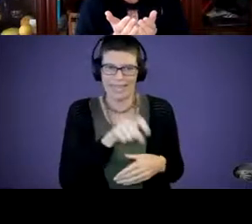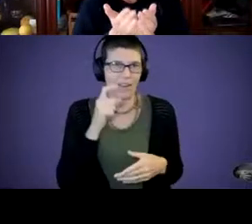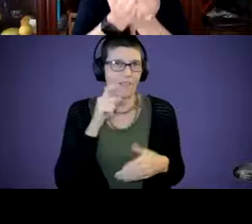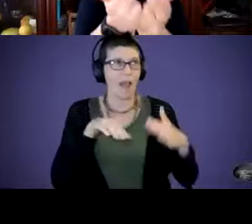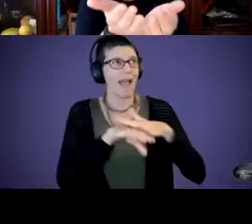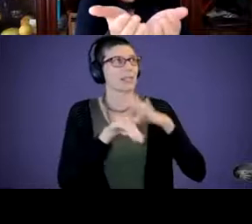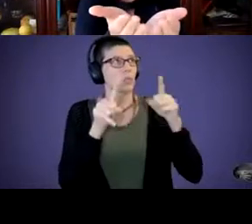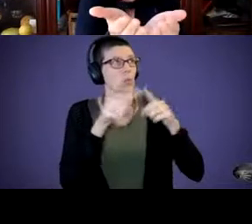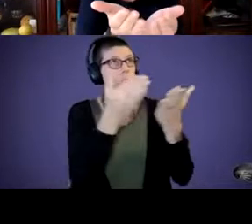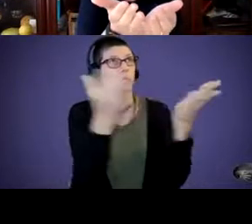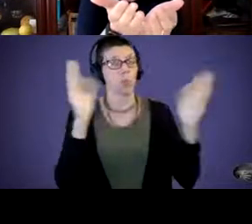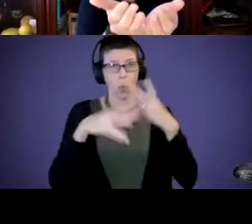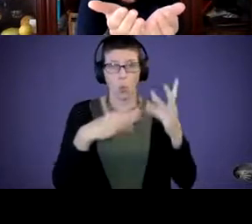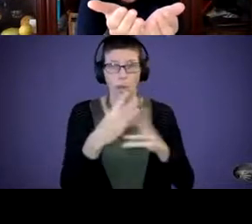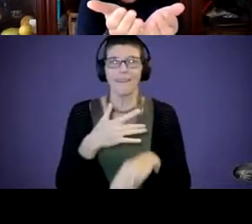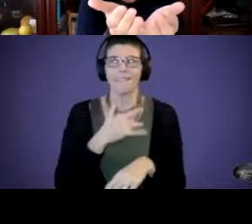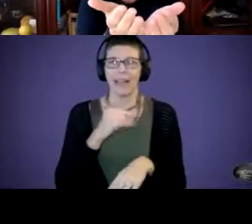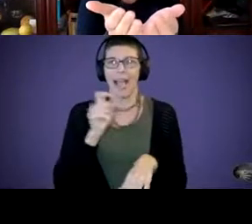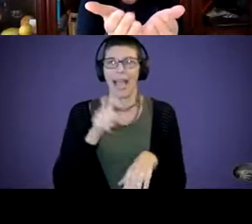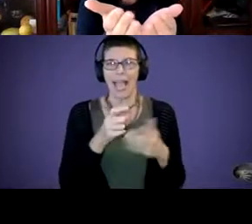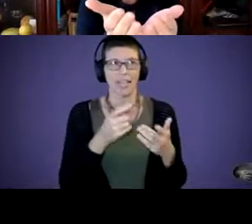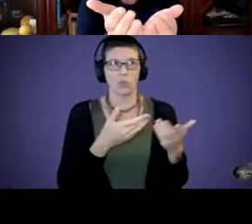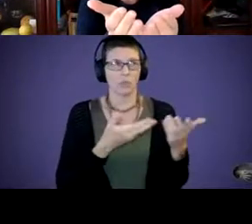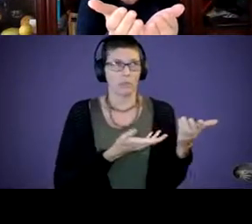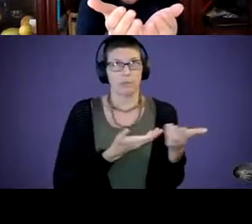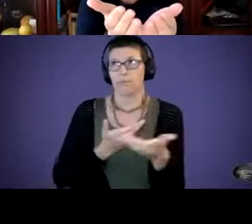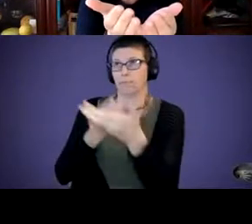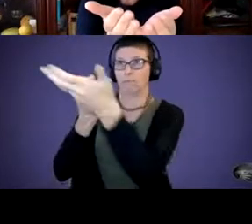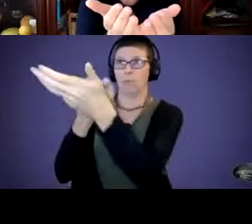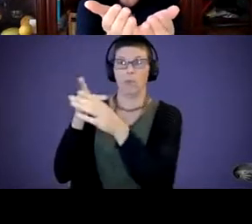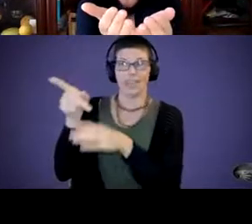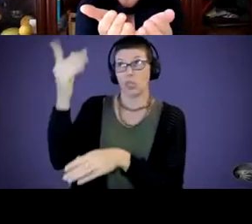And so I felt like I needed to hand him over to the professional better you have the experience,